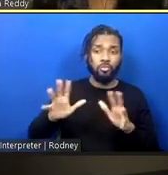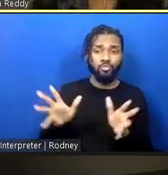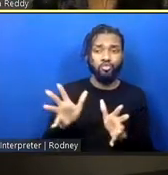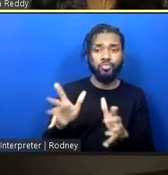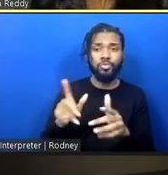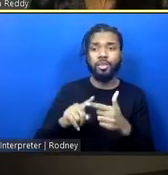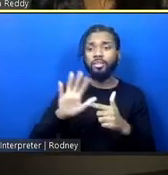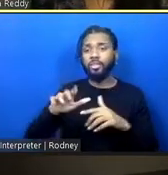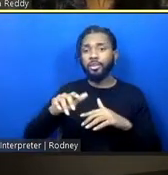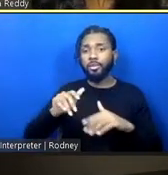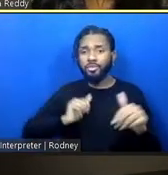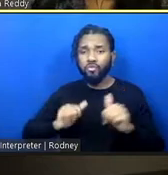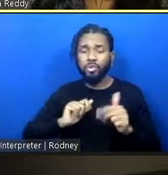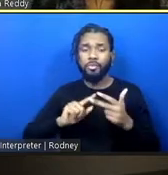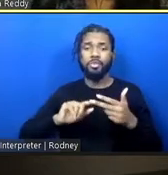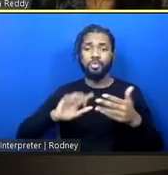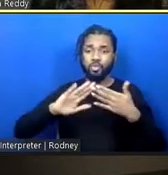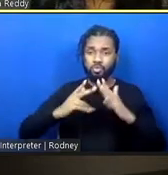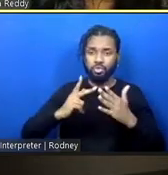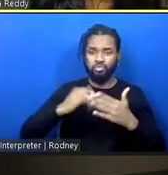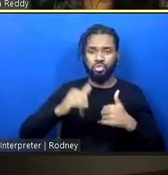community projects connected to justice?